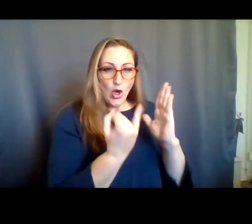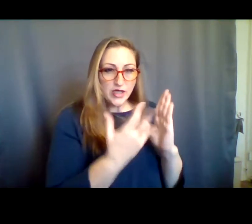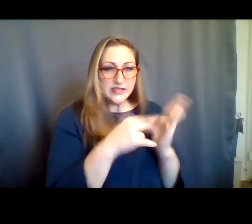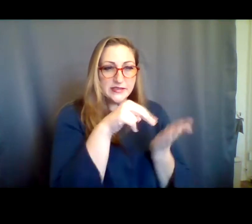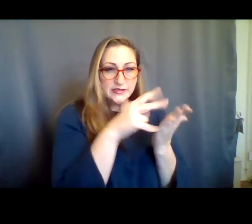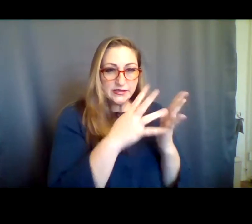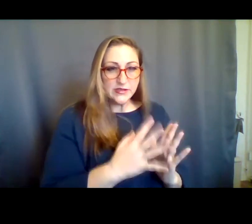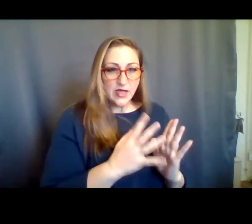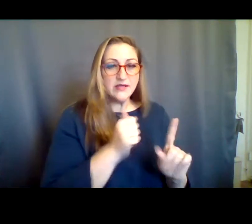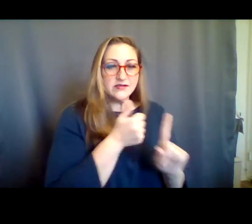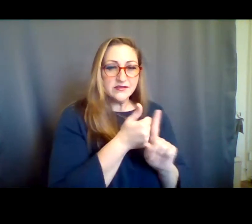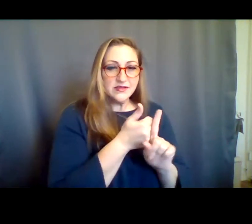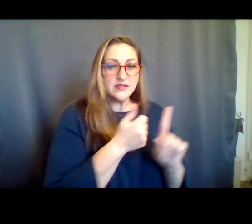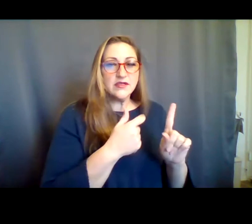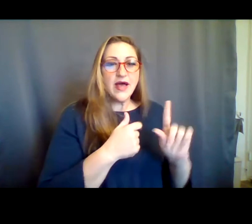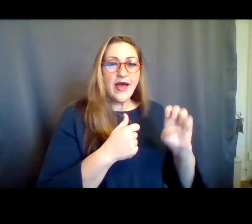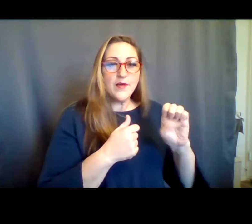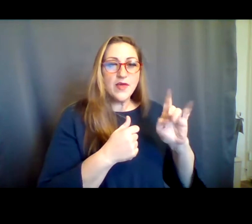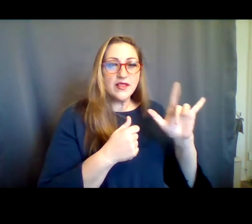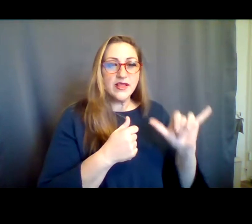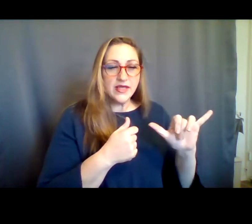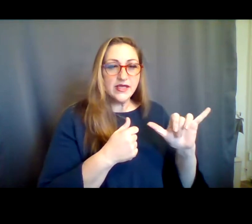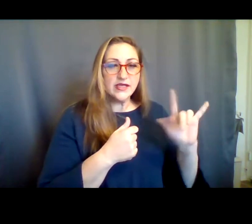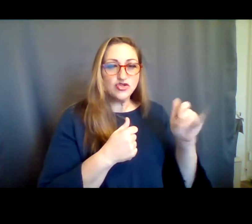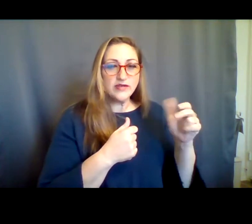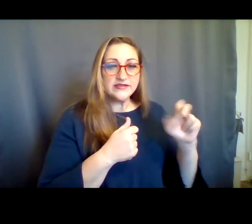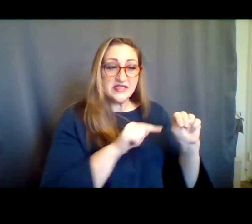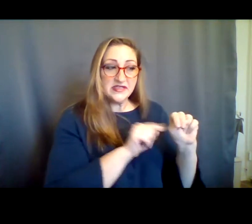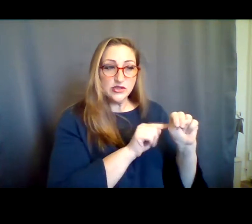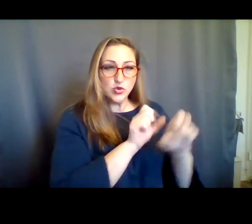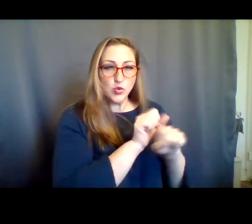of dance artist and activist Emily Johnson who worked on Dance/NYC broader Land Acknowledgement